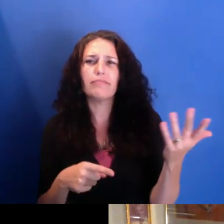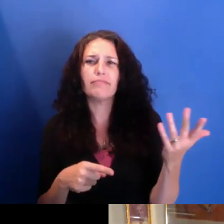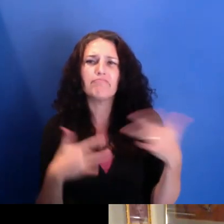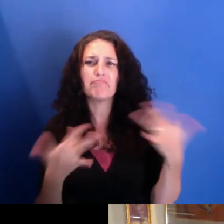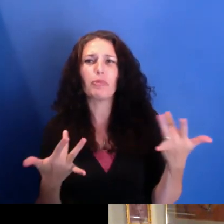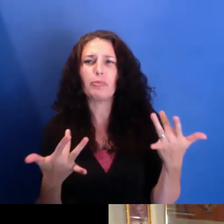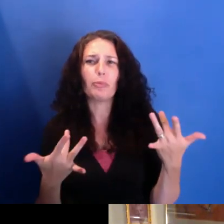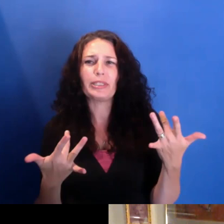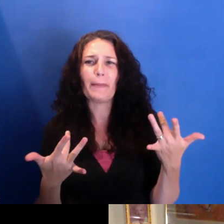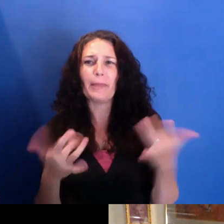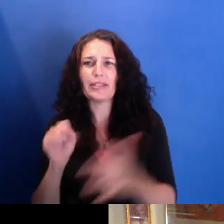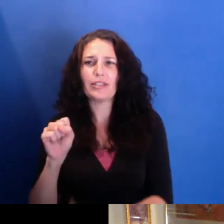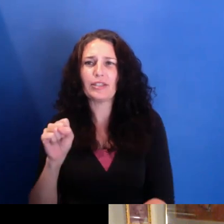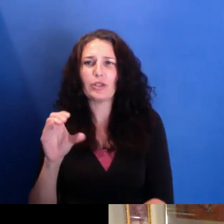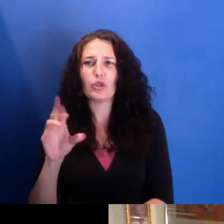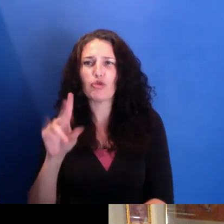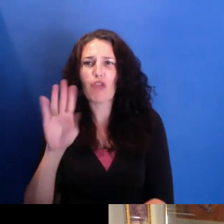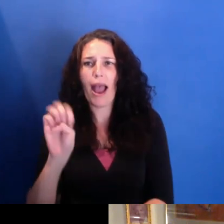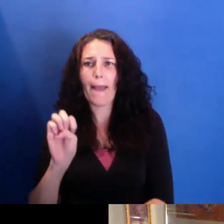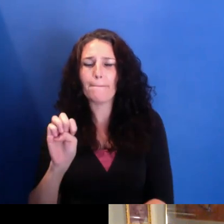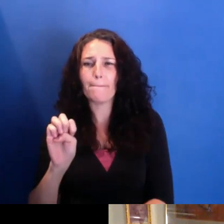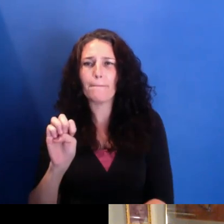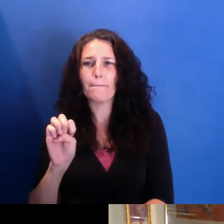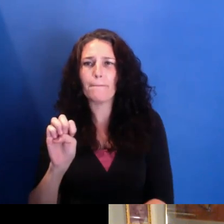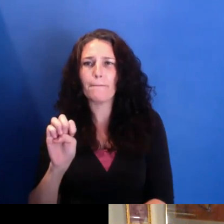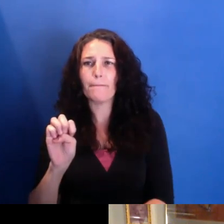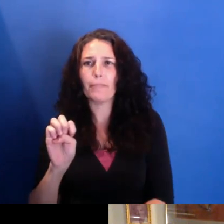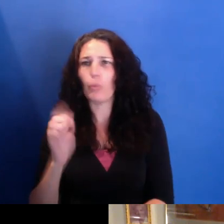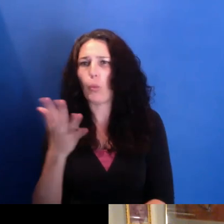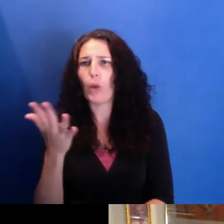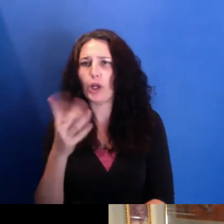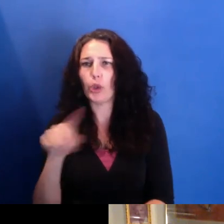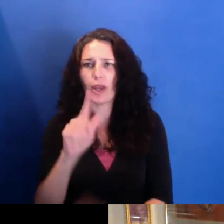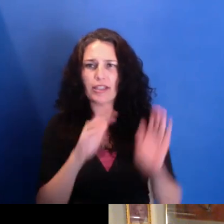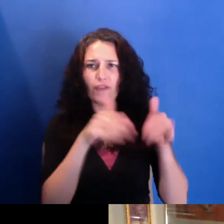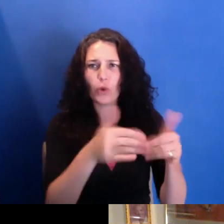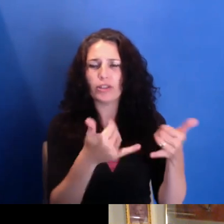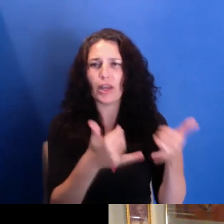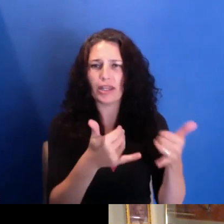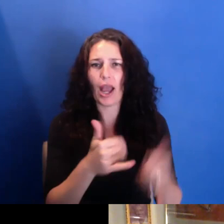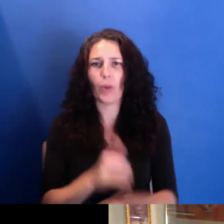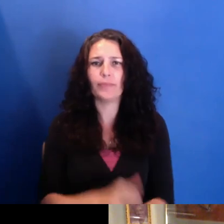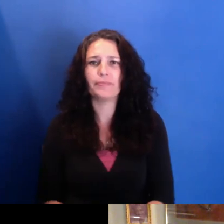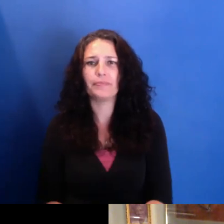What are-- what are you all focused on? Wow. A lot-- lots of things.